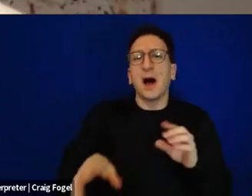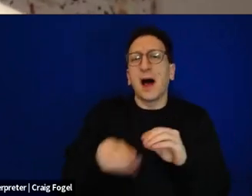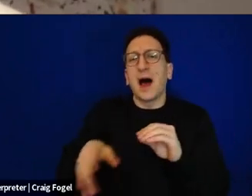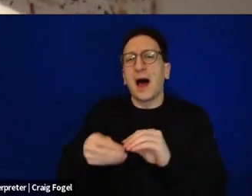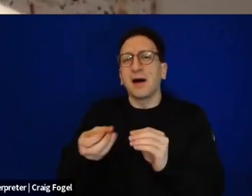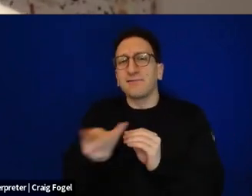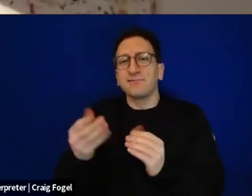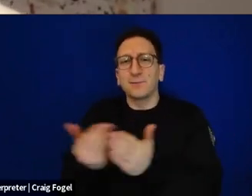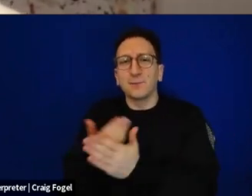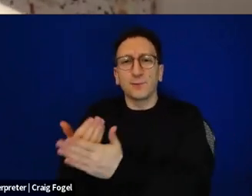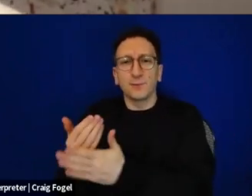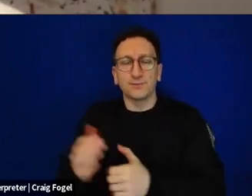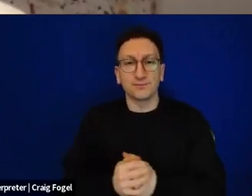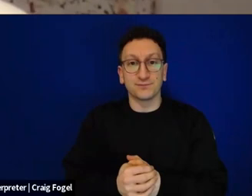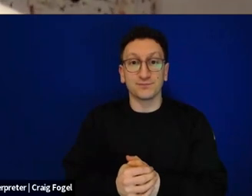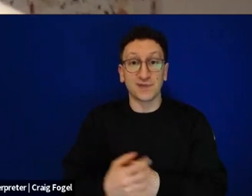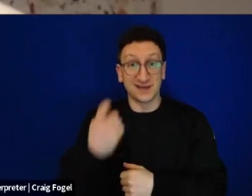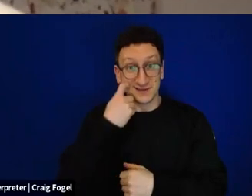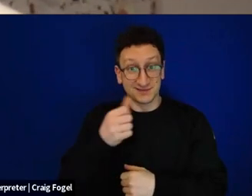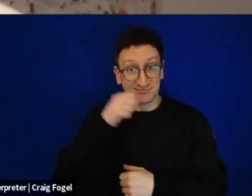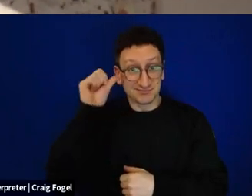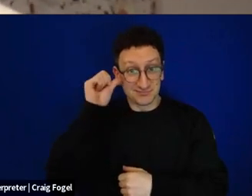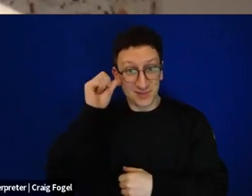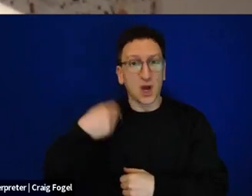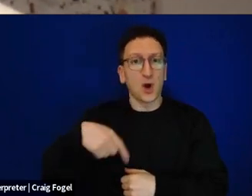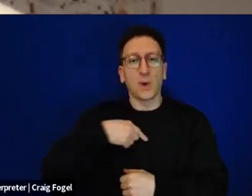when we launched together with Hartman Institute, a special supplement that translates